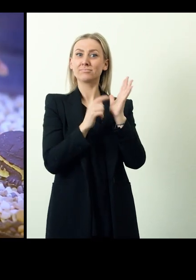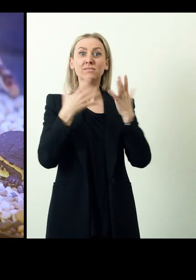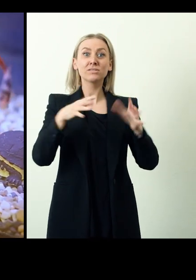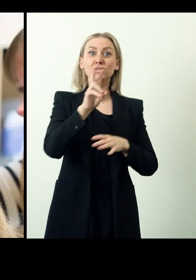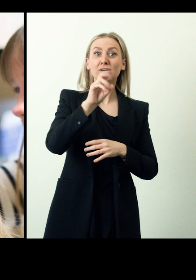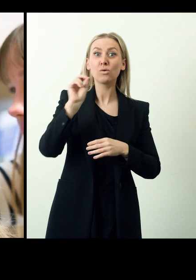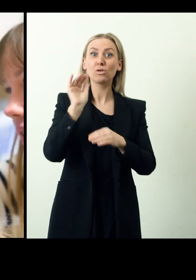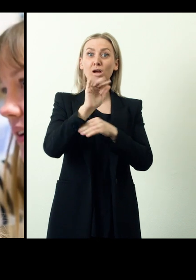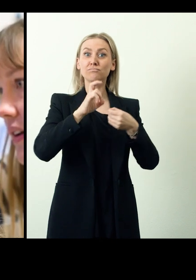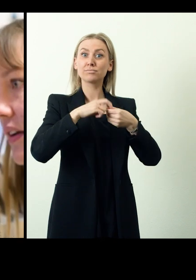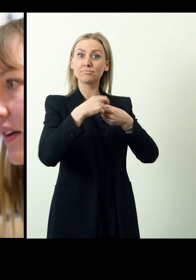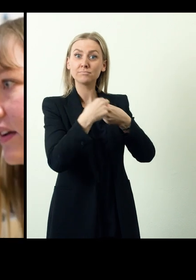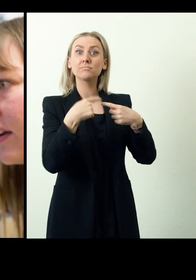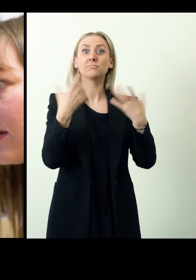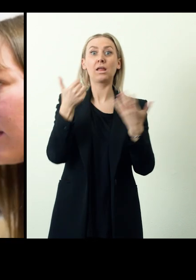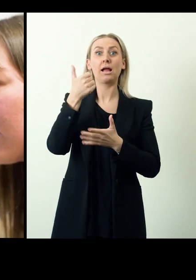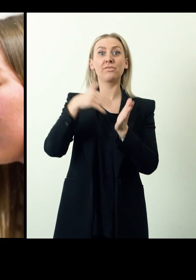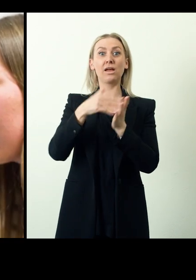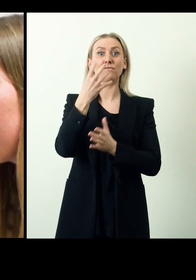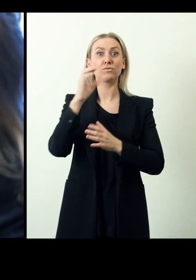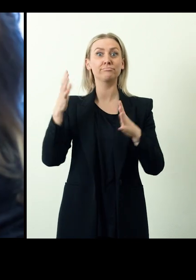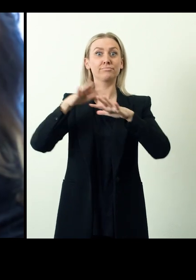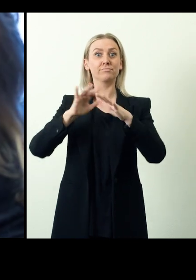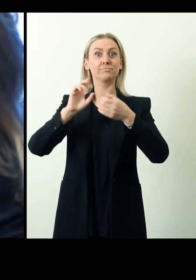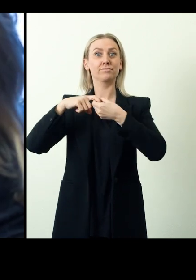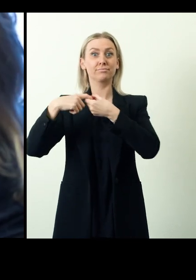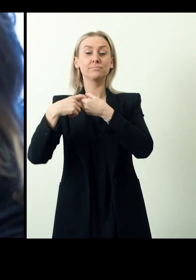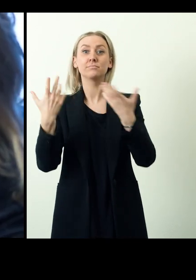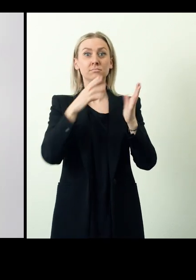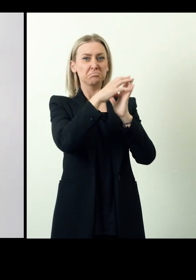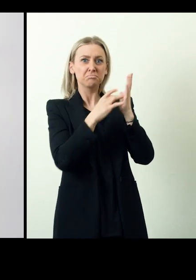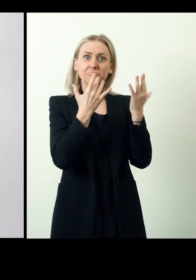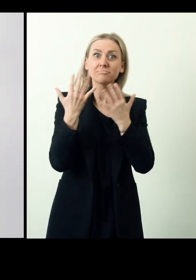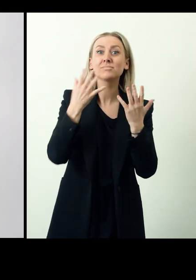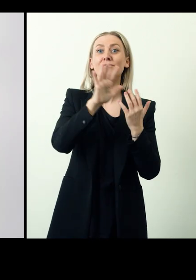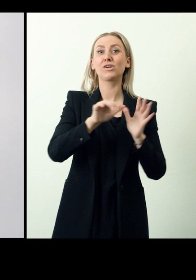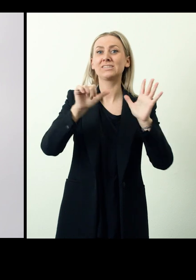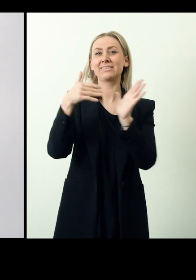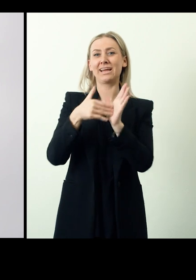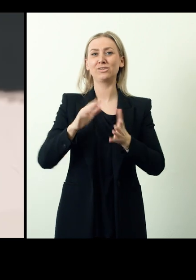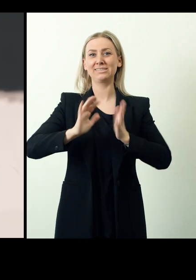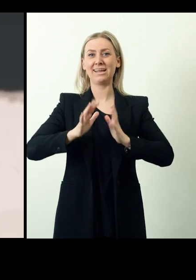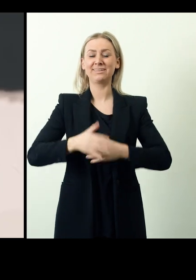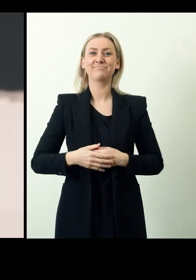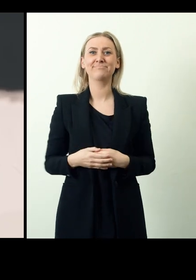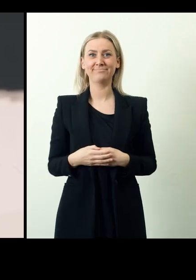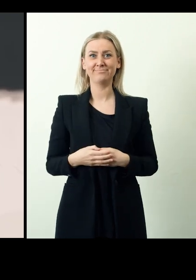In 2022, there were 200 end users, 1400 network members, and 56,000 created signs.